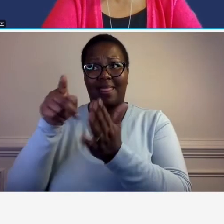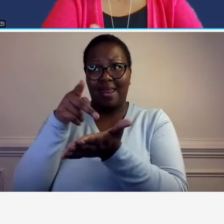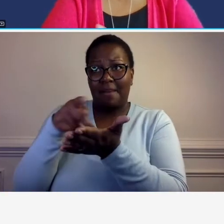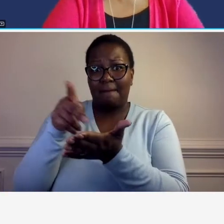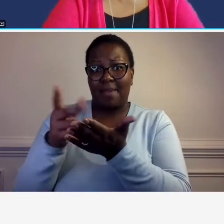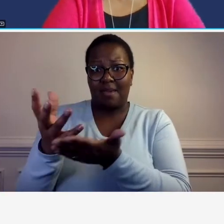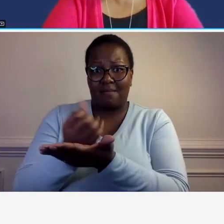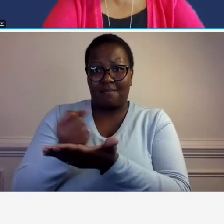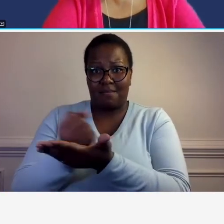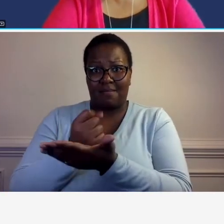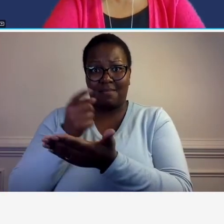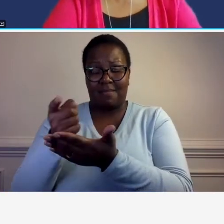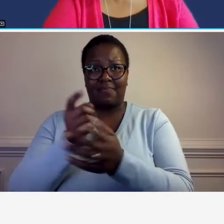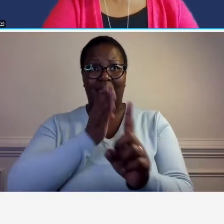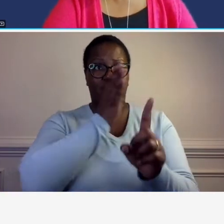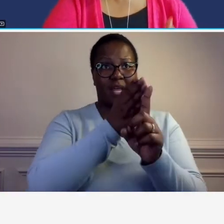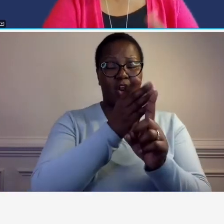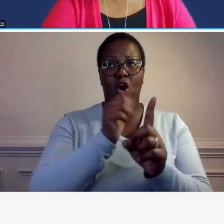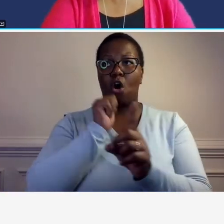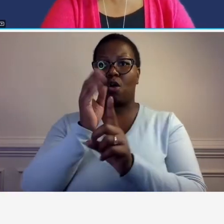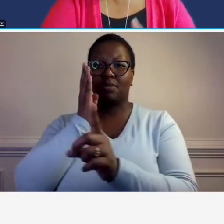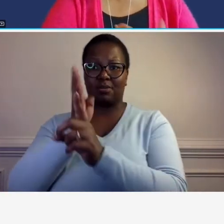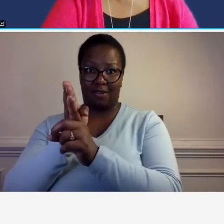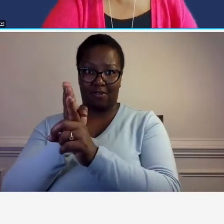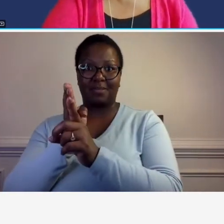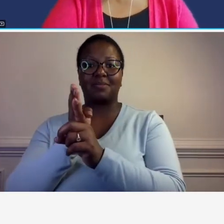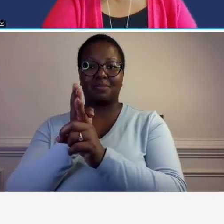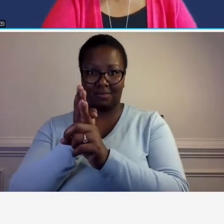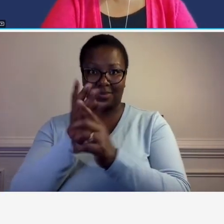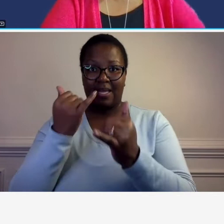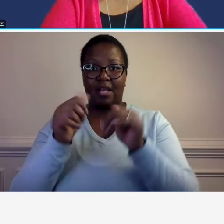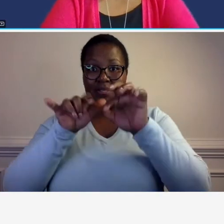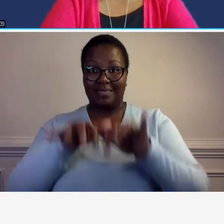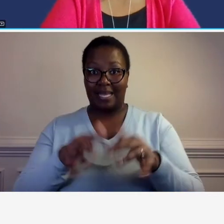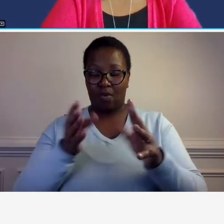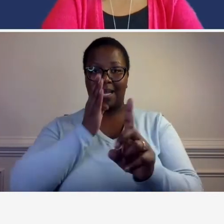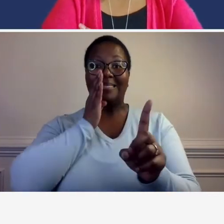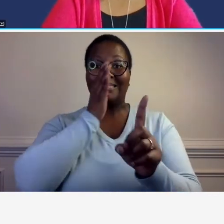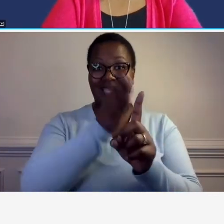as direct or indirect so the answers in the chat will be either direct or indirect so you have an